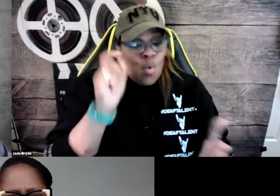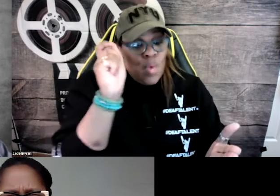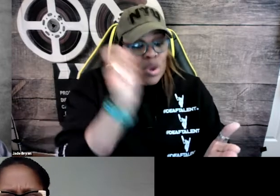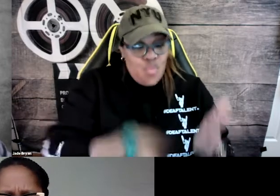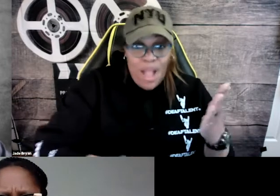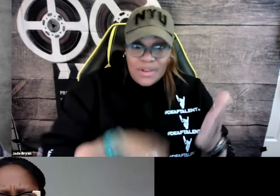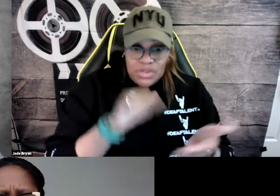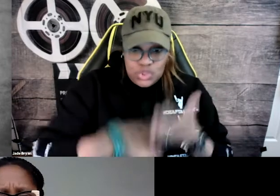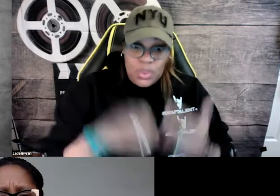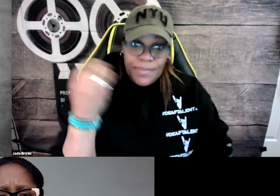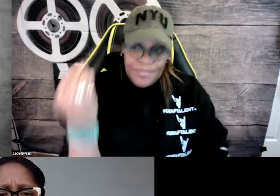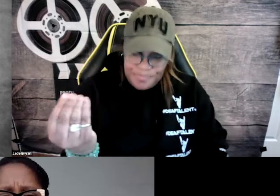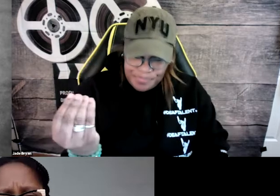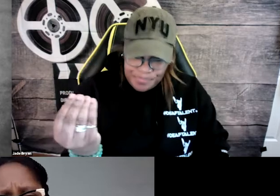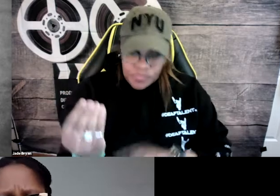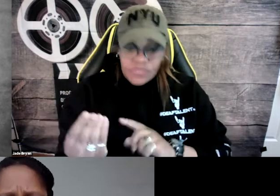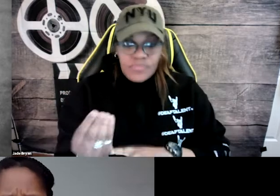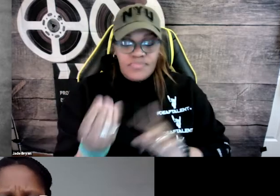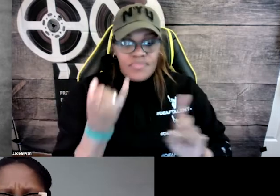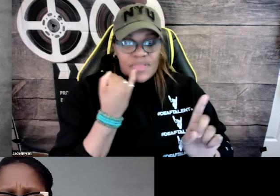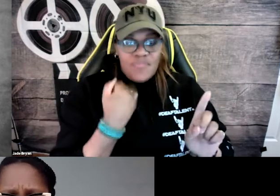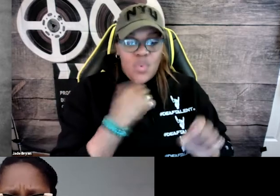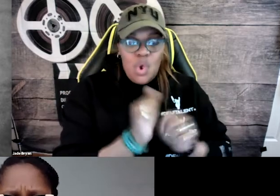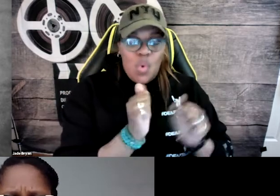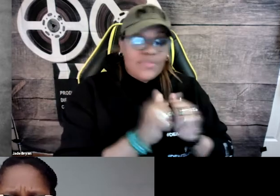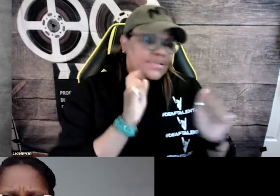Okay. Yeah. So when I was writing the script,